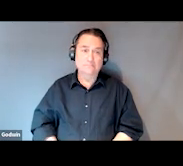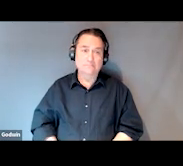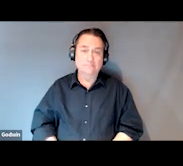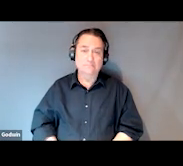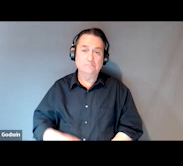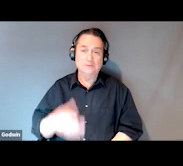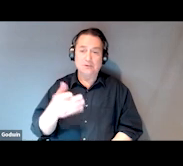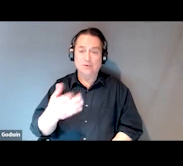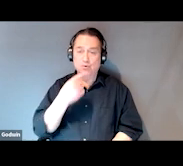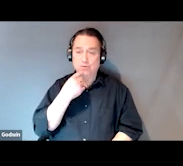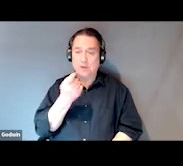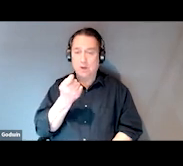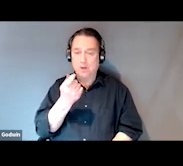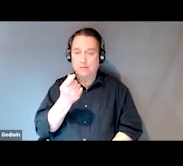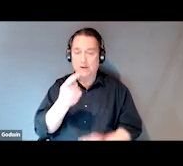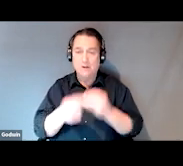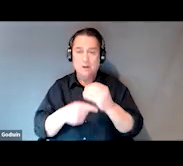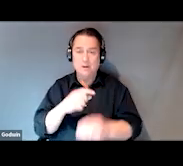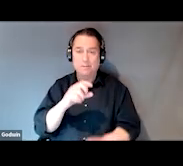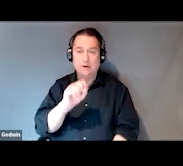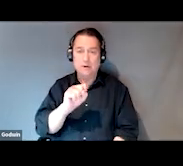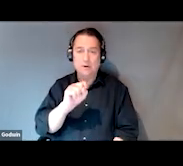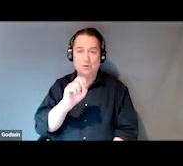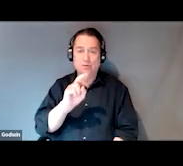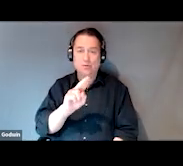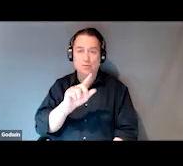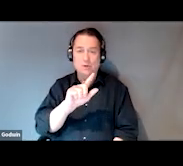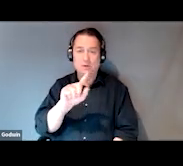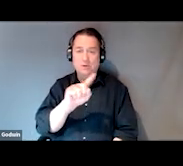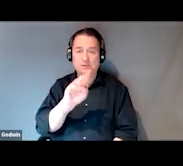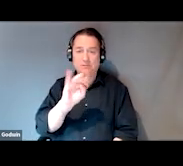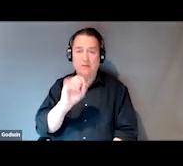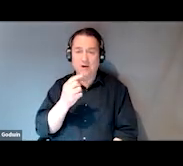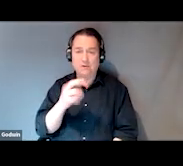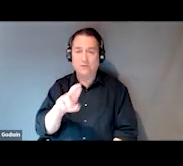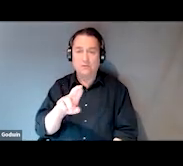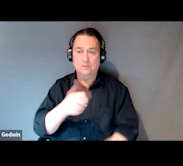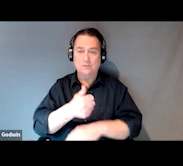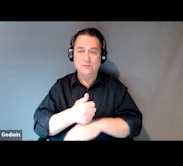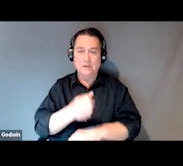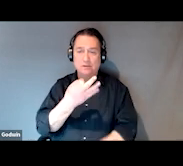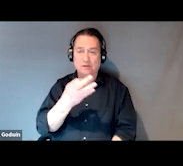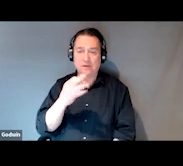Just telling you all a little bit about Sulzbacher, it was first established in 1995 to target the rising national